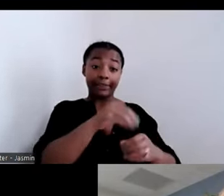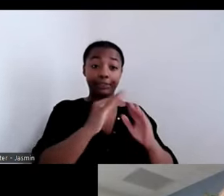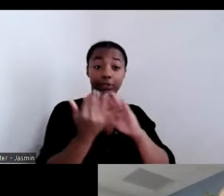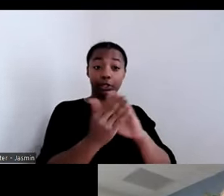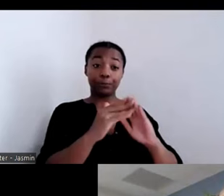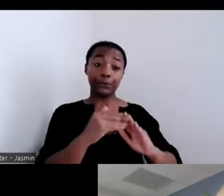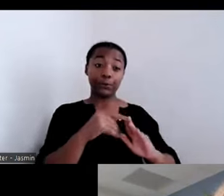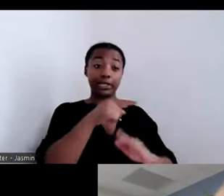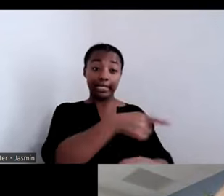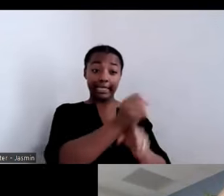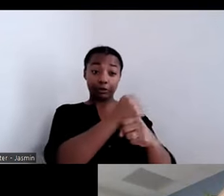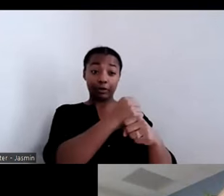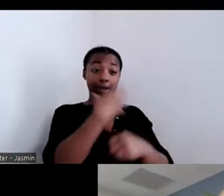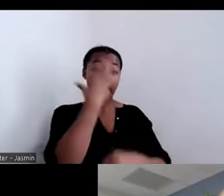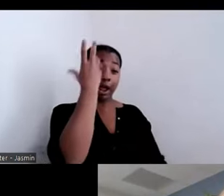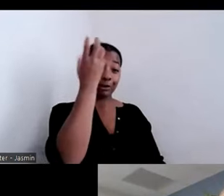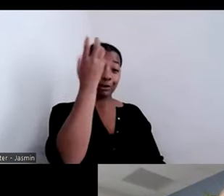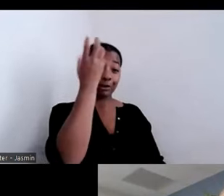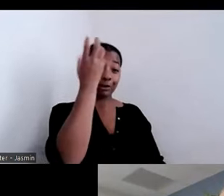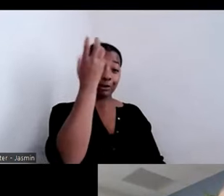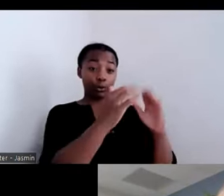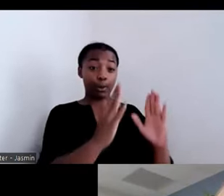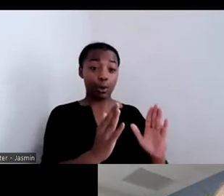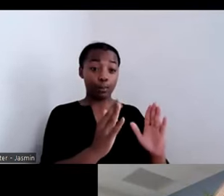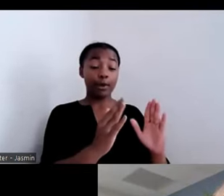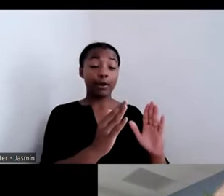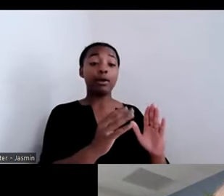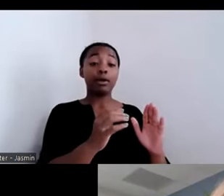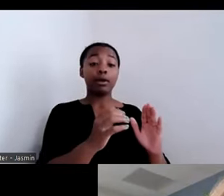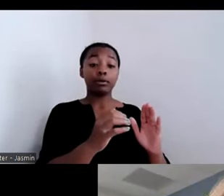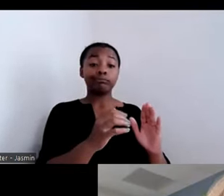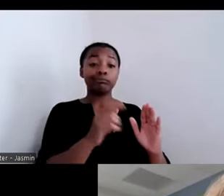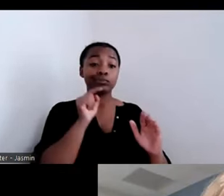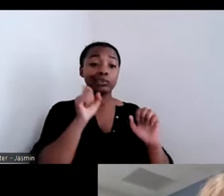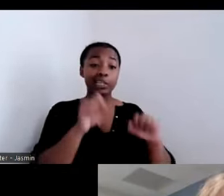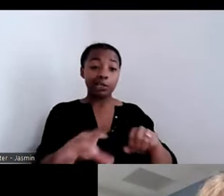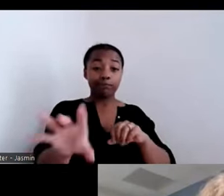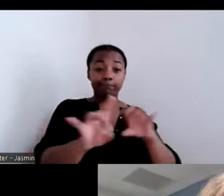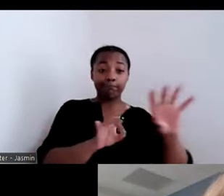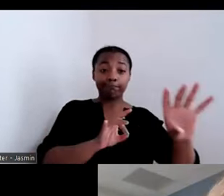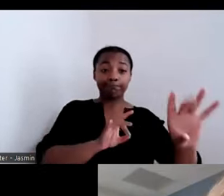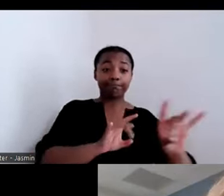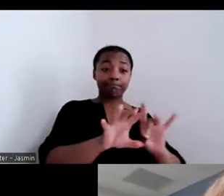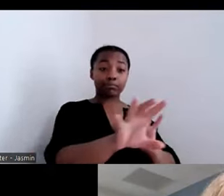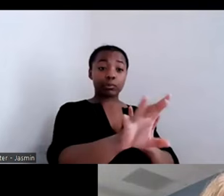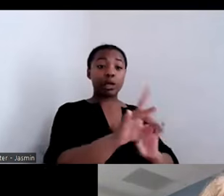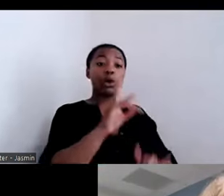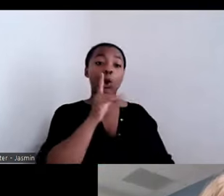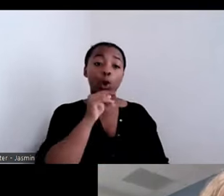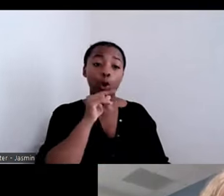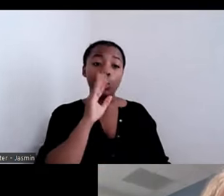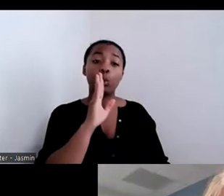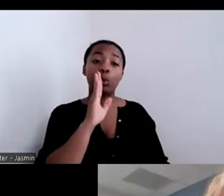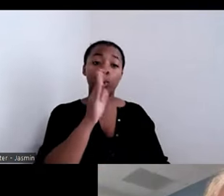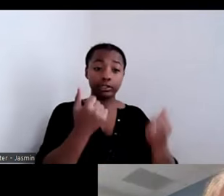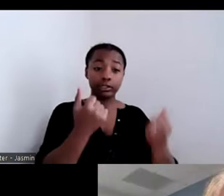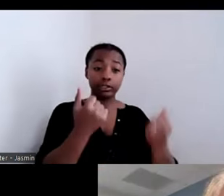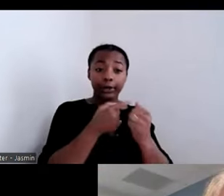group home, with the people he chose to accompany him through some difficult health decisions that he wanted